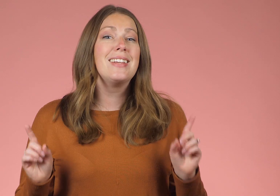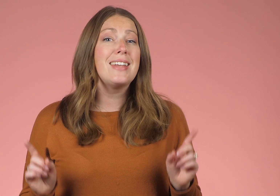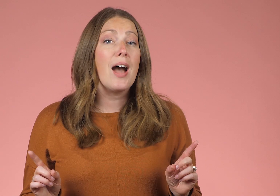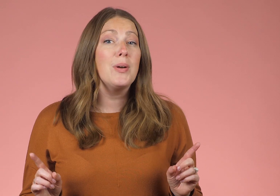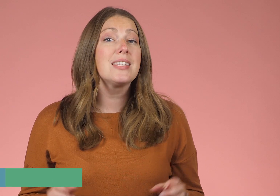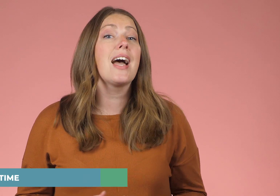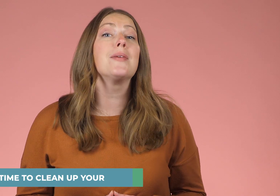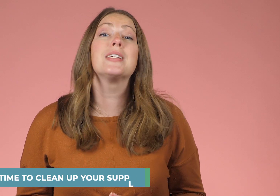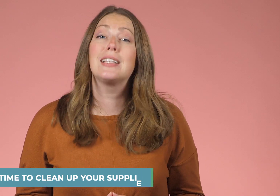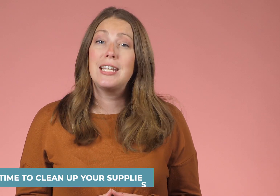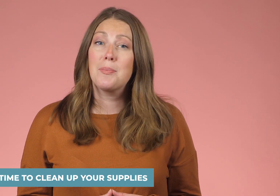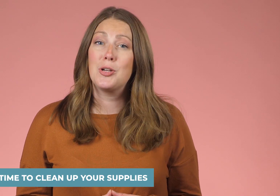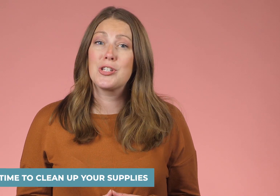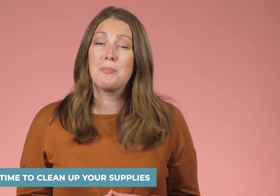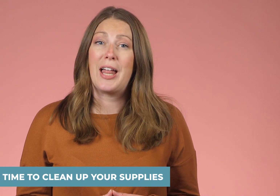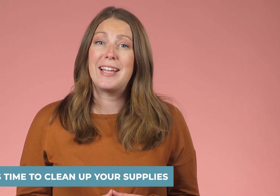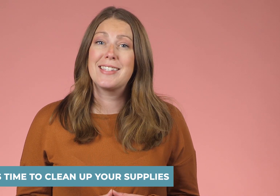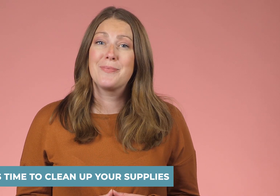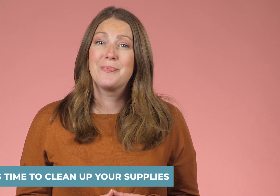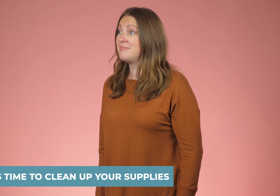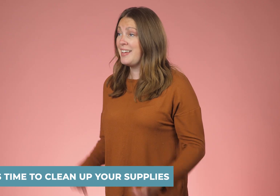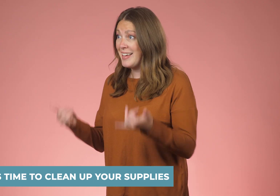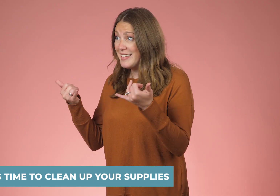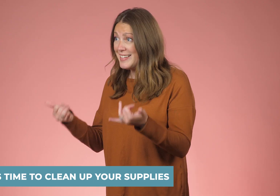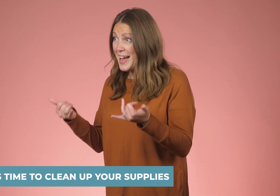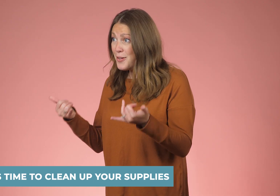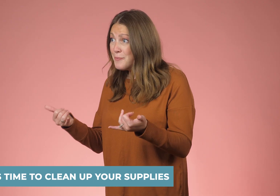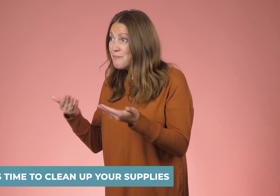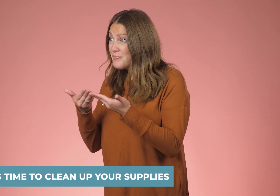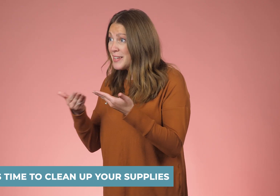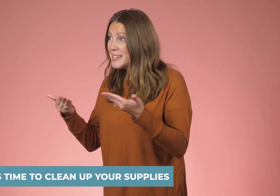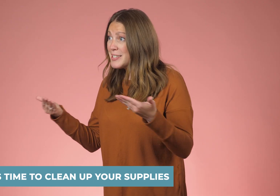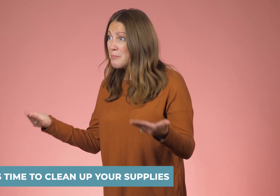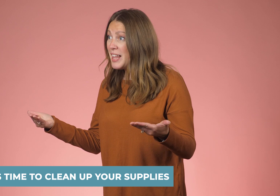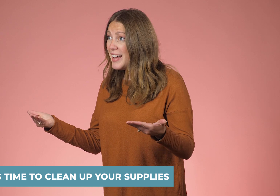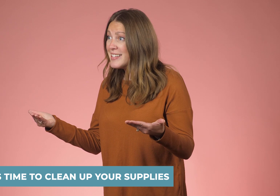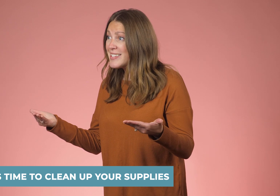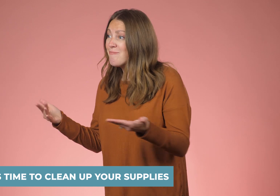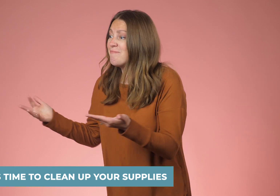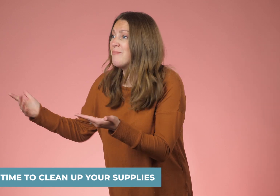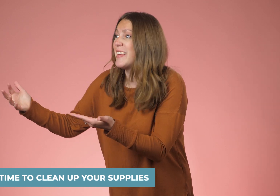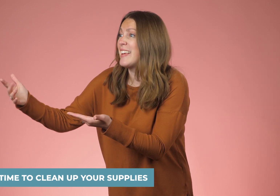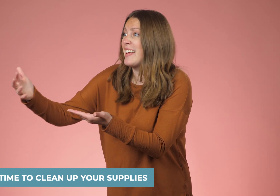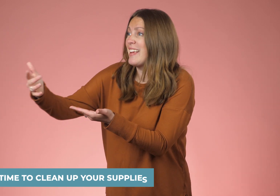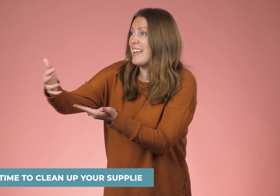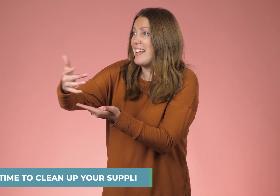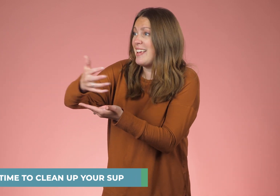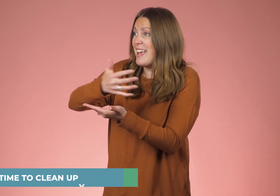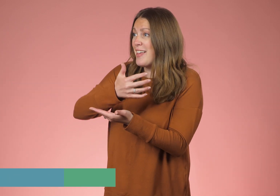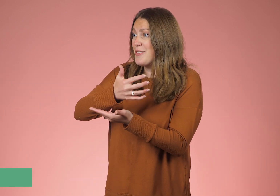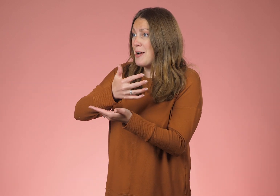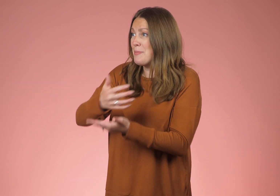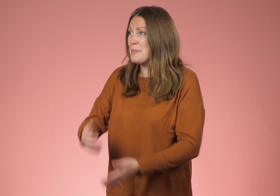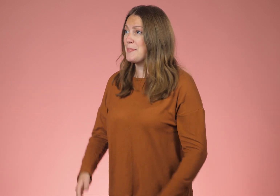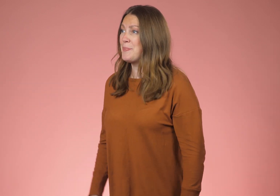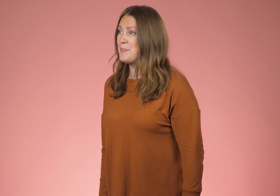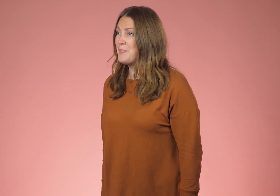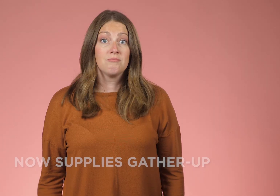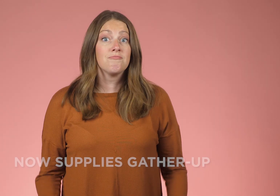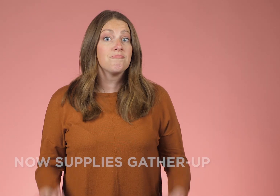Now it's time to clean up your supplies. Now, supplies. Gather up.